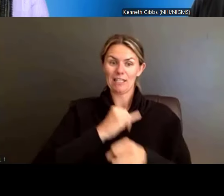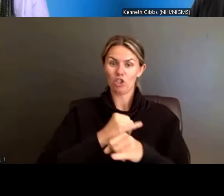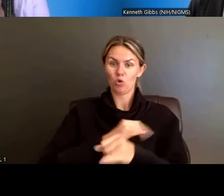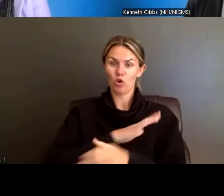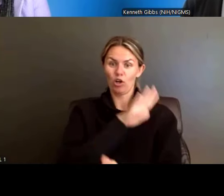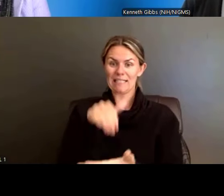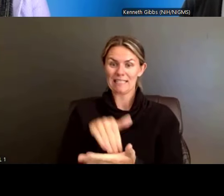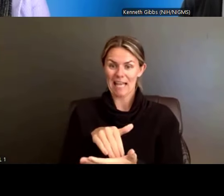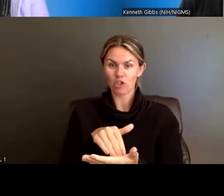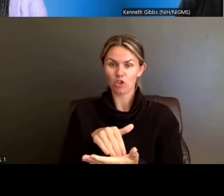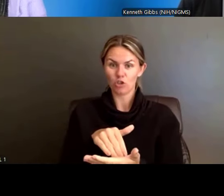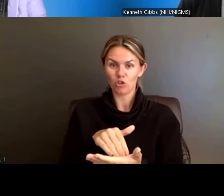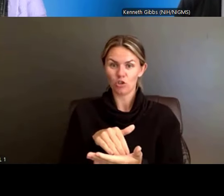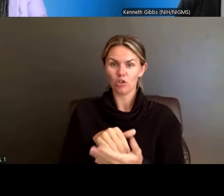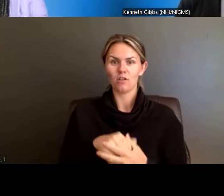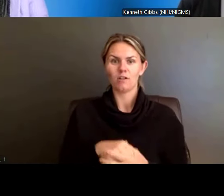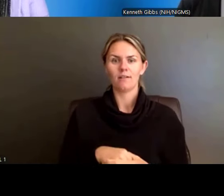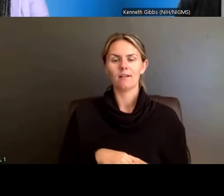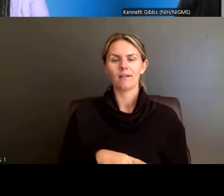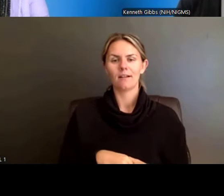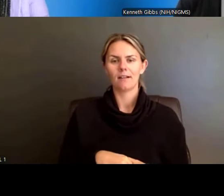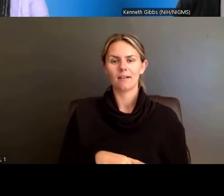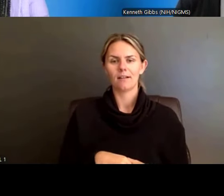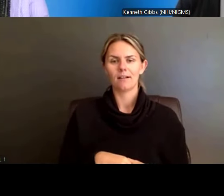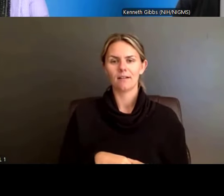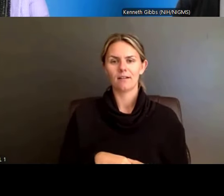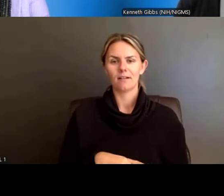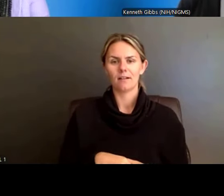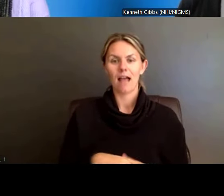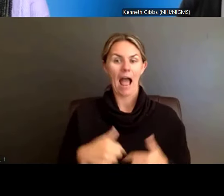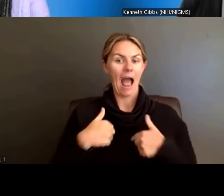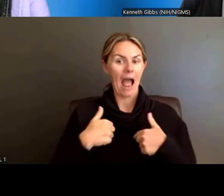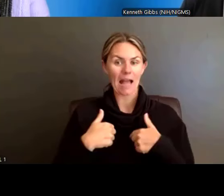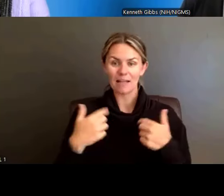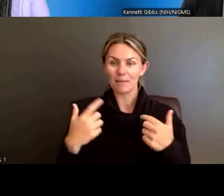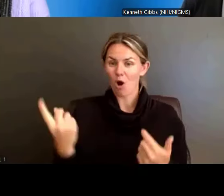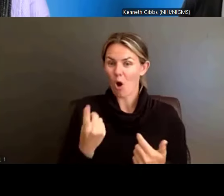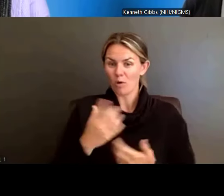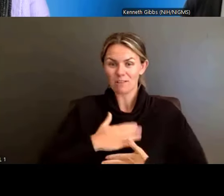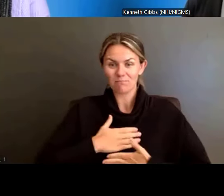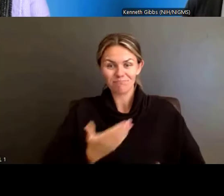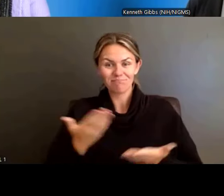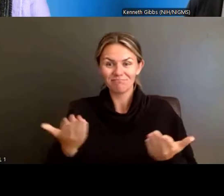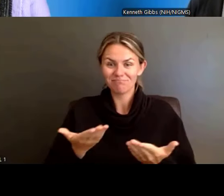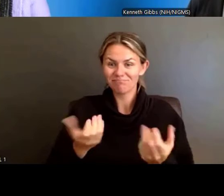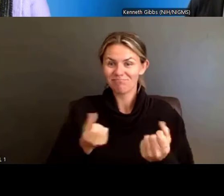I am a Program Officer, and I am always willing to talk to people and answer any questions